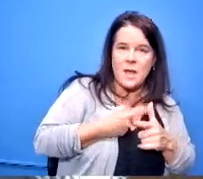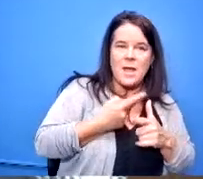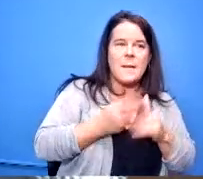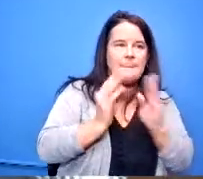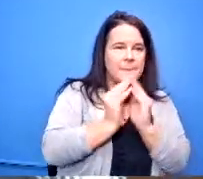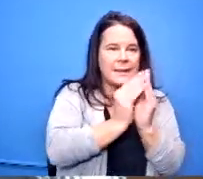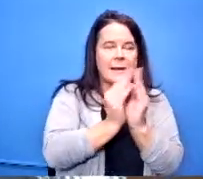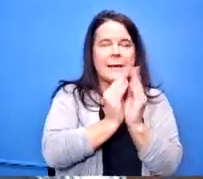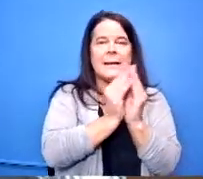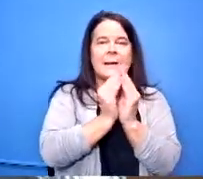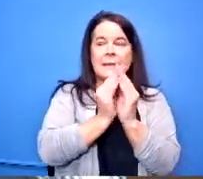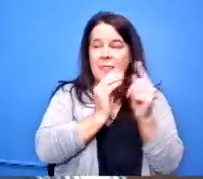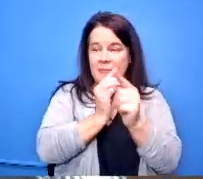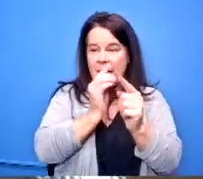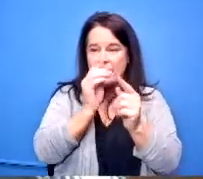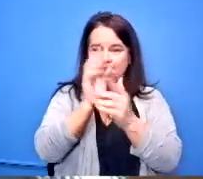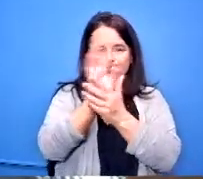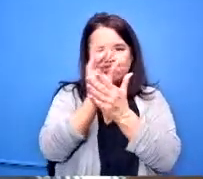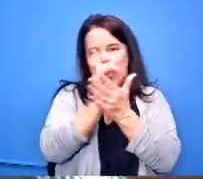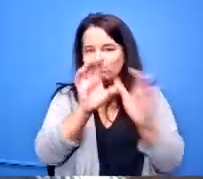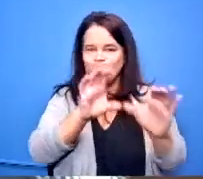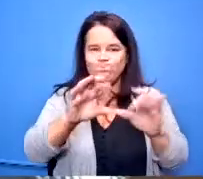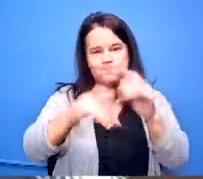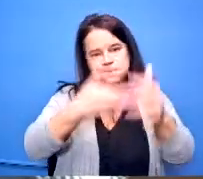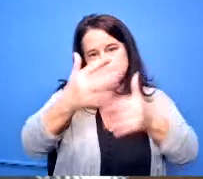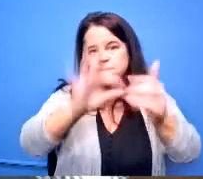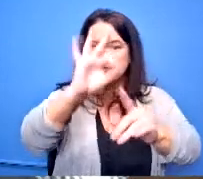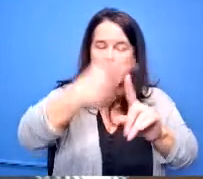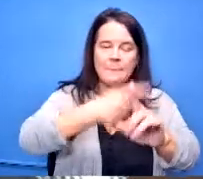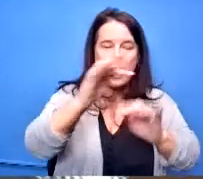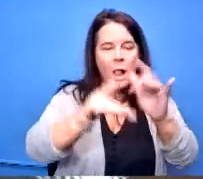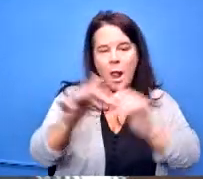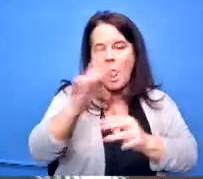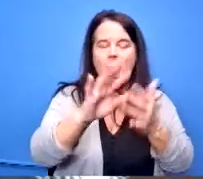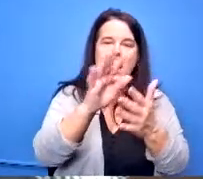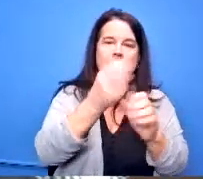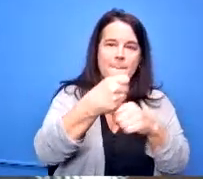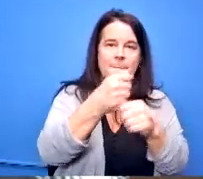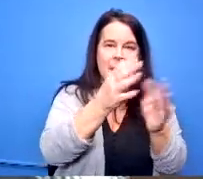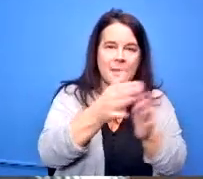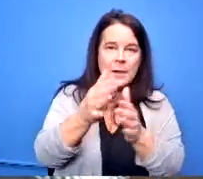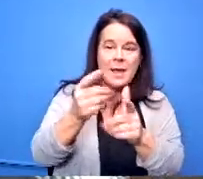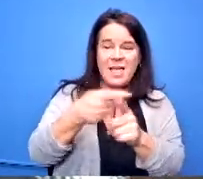put a design together over say nine months and then we would bid that project and the project